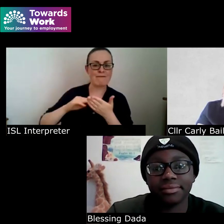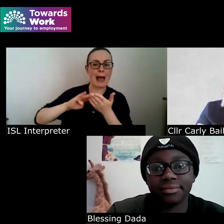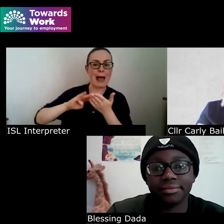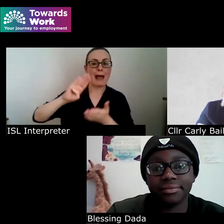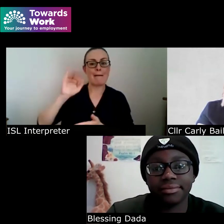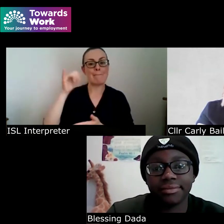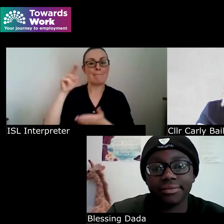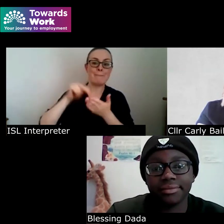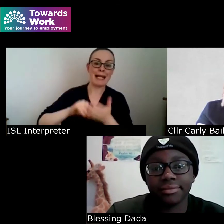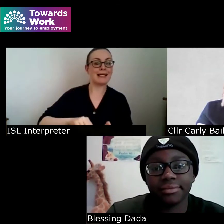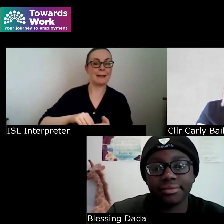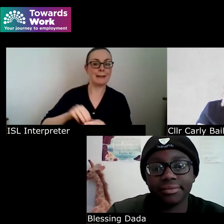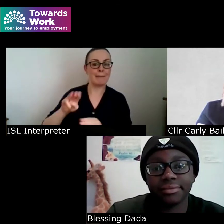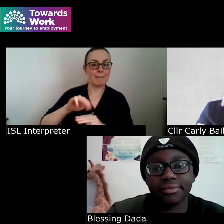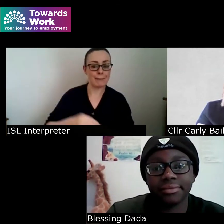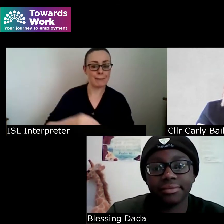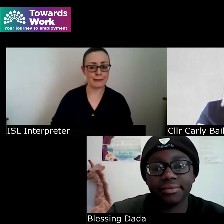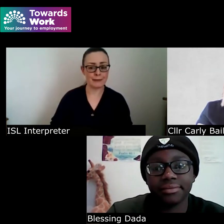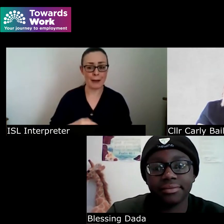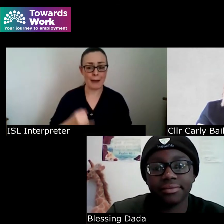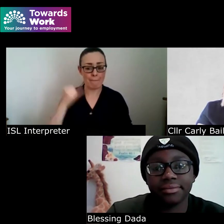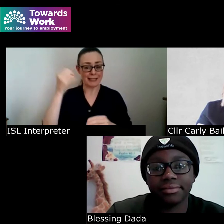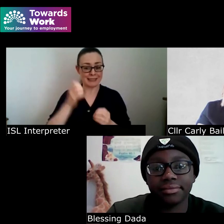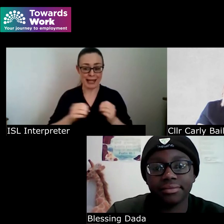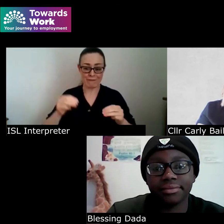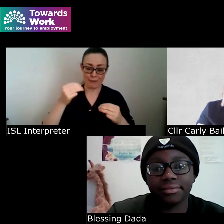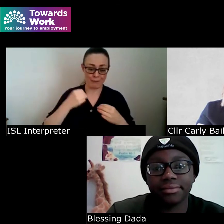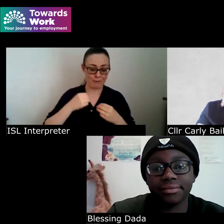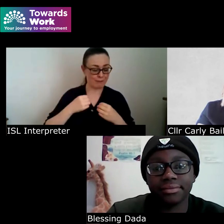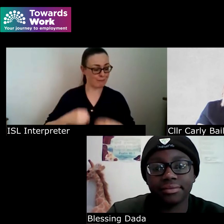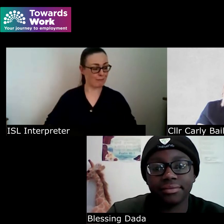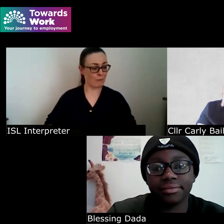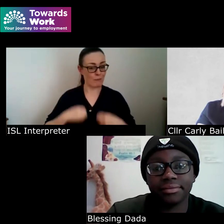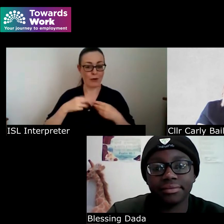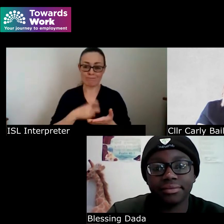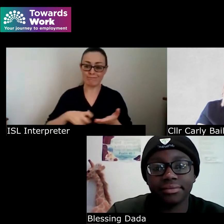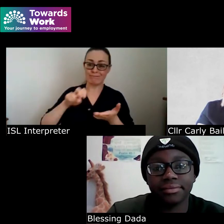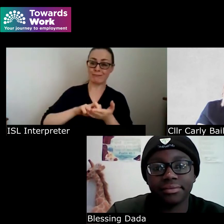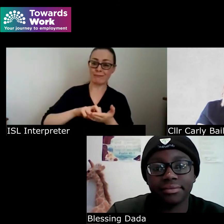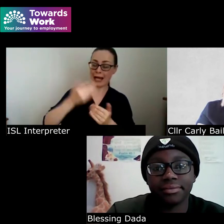out of beds every morning and being able to think the work that we're doing today potentially